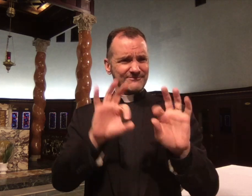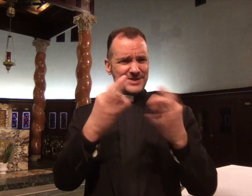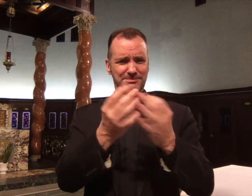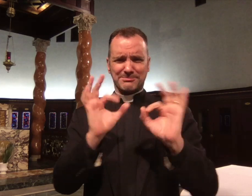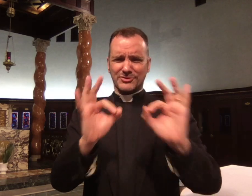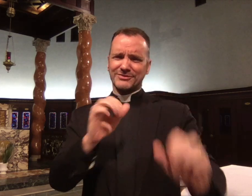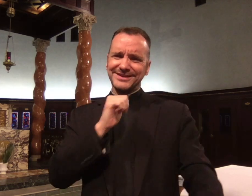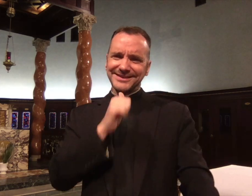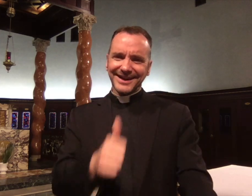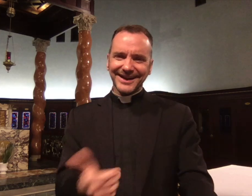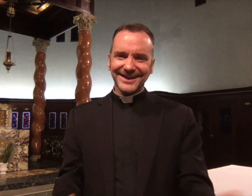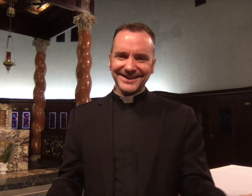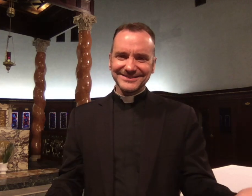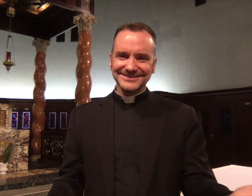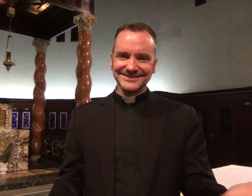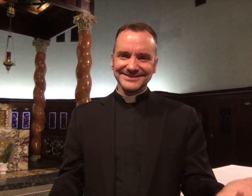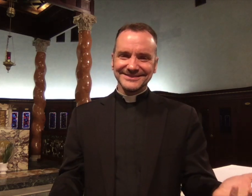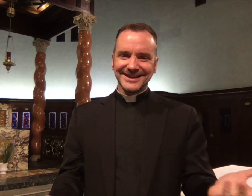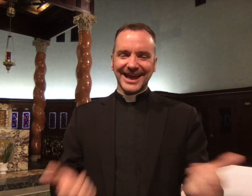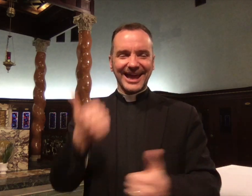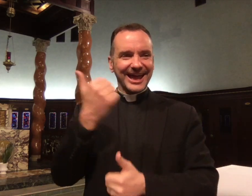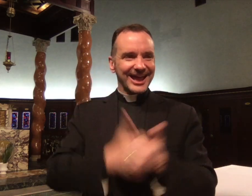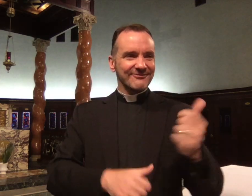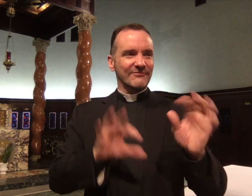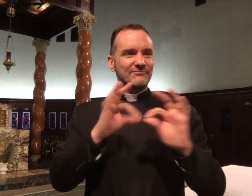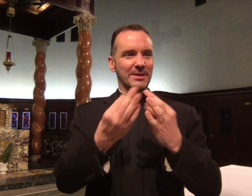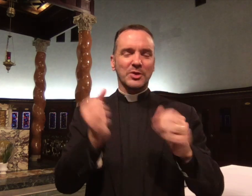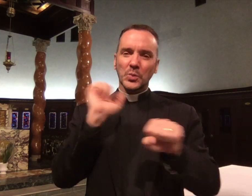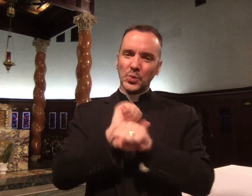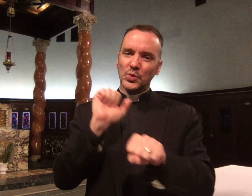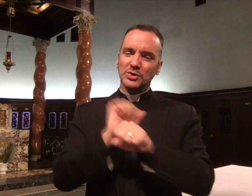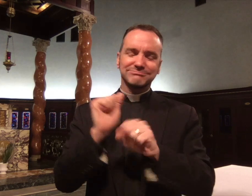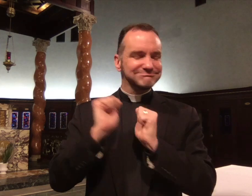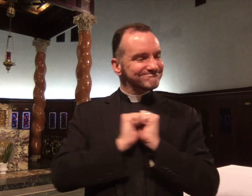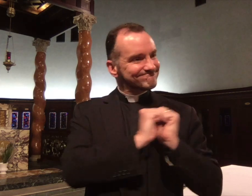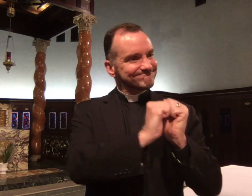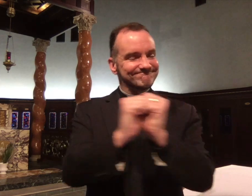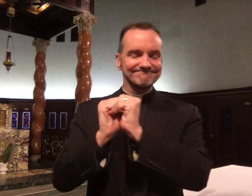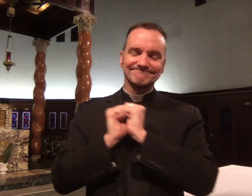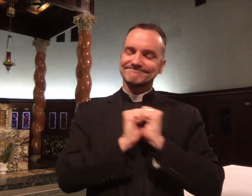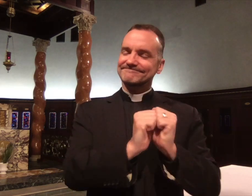and no family is perfect, every family works together